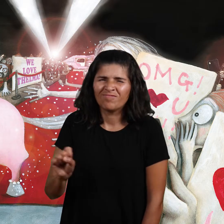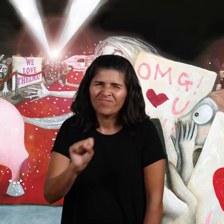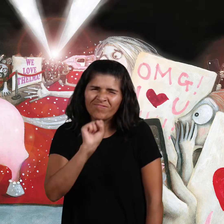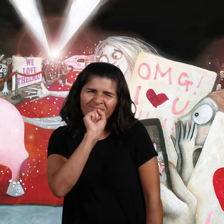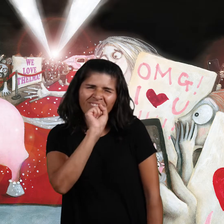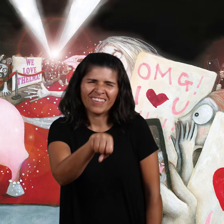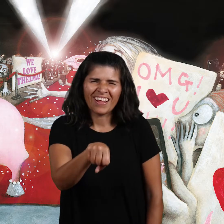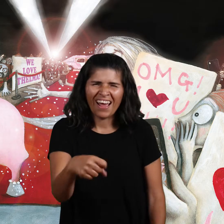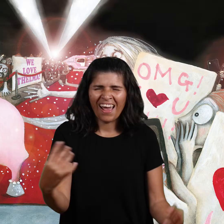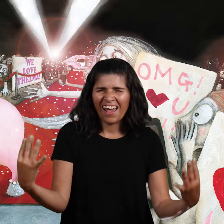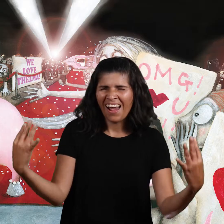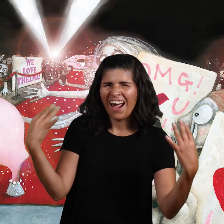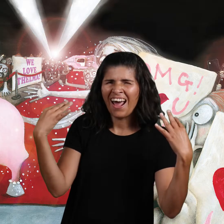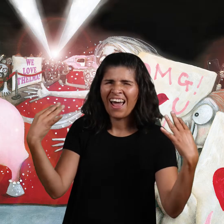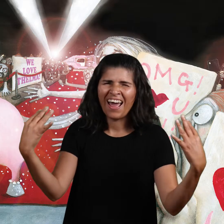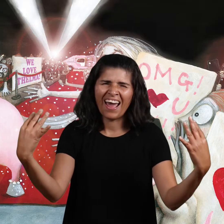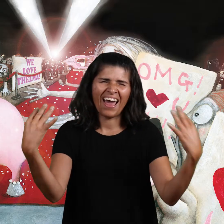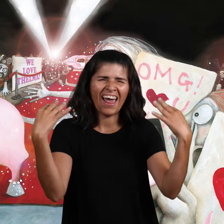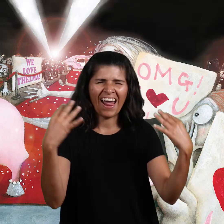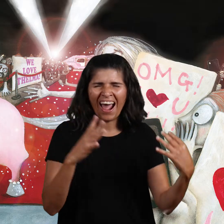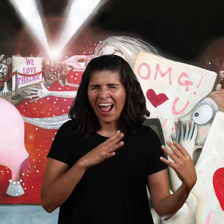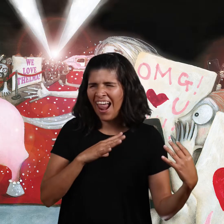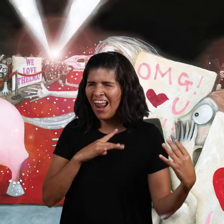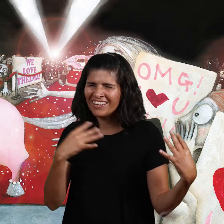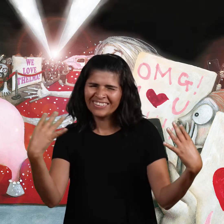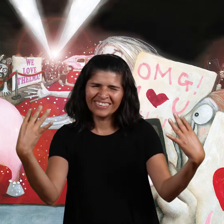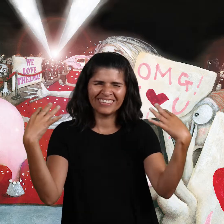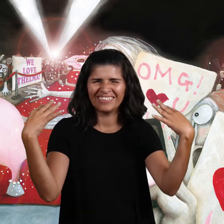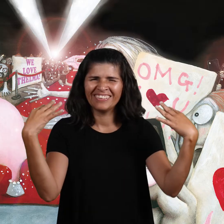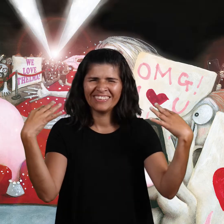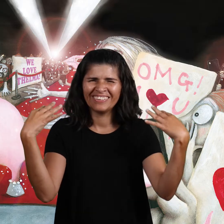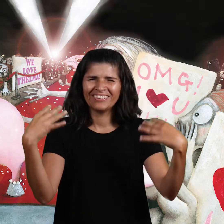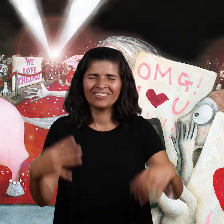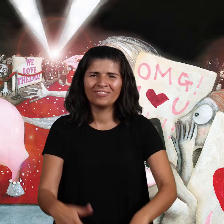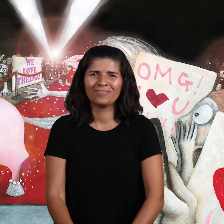Thelma loved it! Every bit!